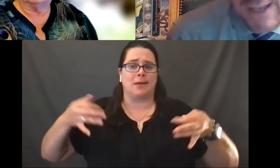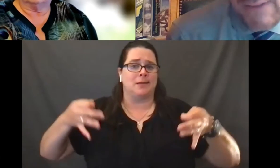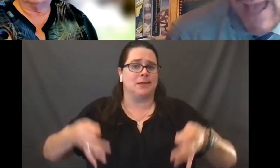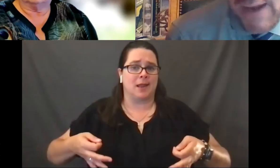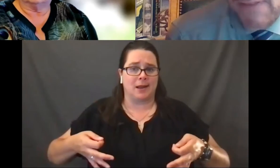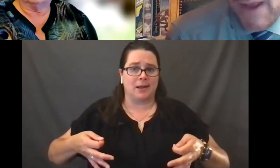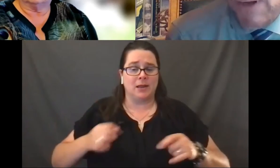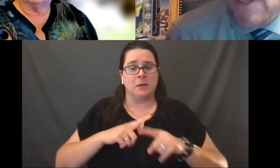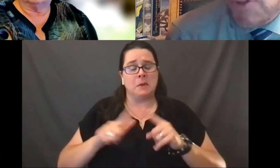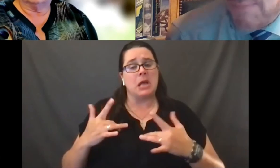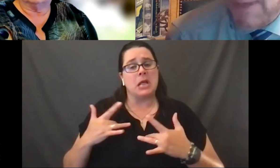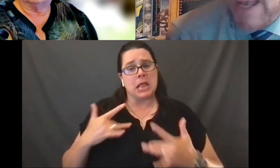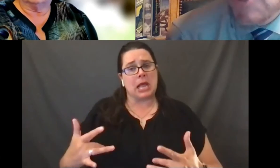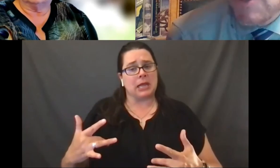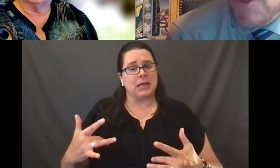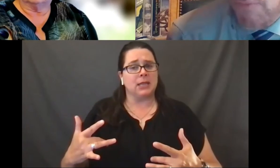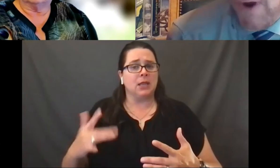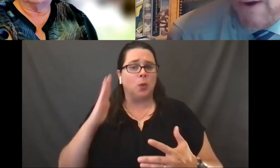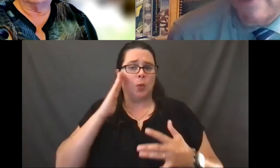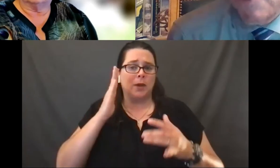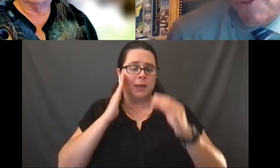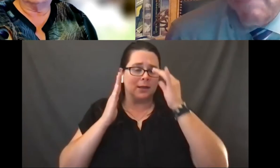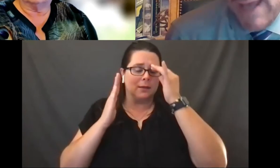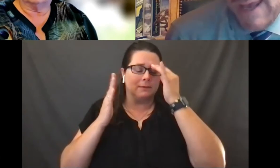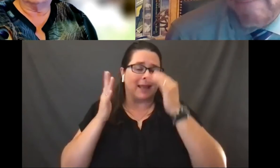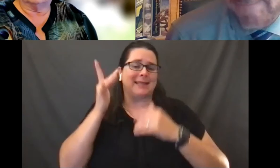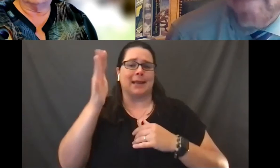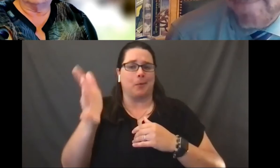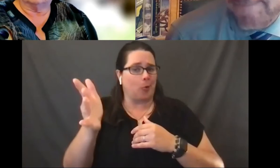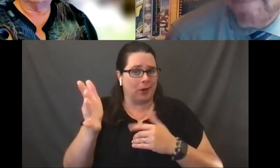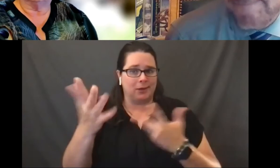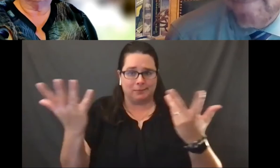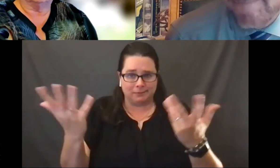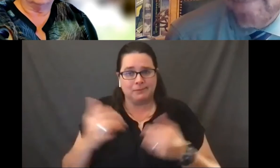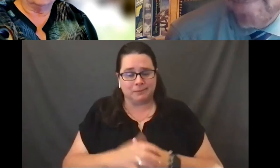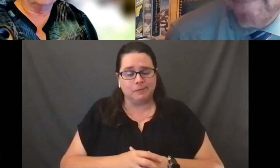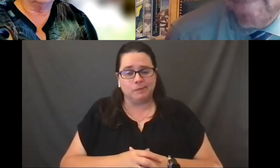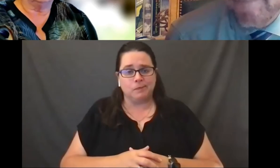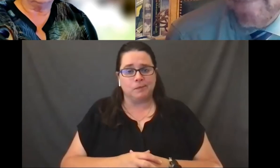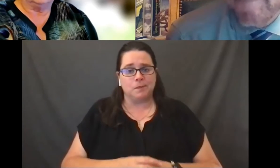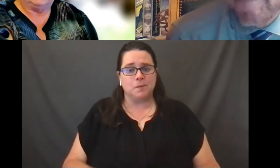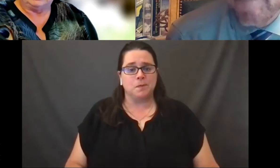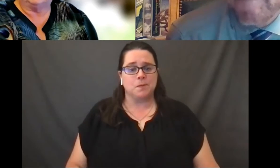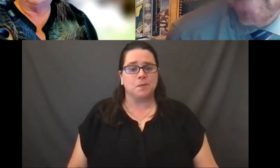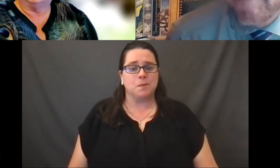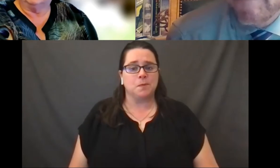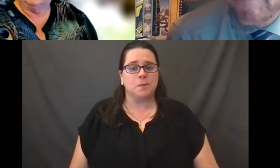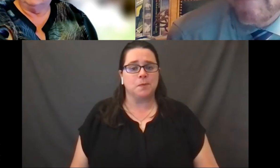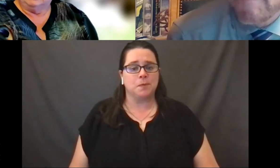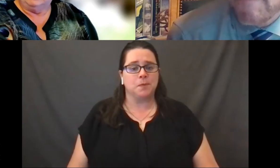but likely headed there in some case, somewhere, someday. Thank you.